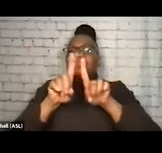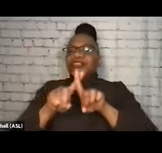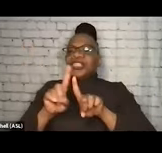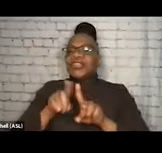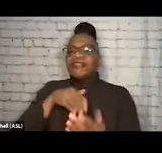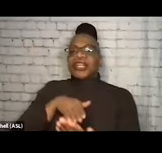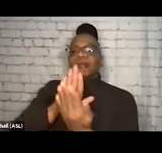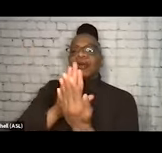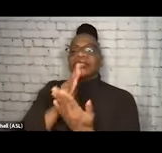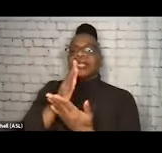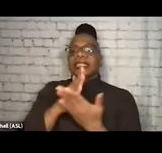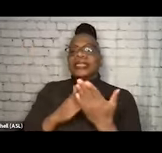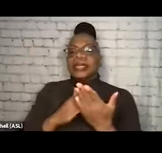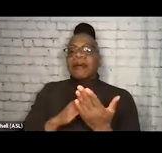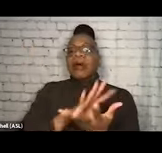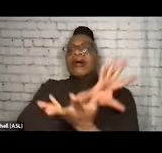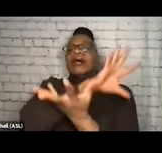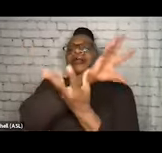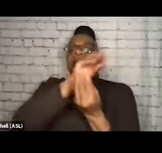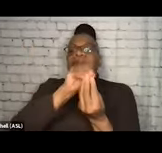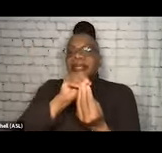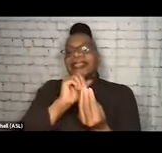aren't as all-encompassing as they could be. So we really wanna make sure